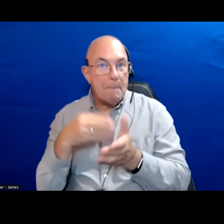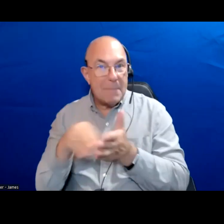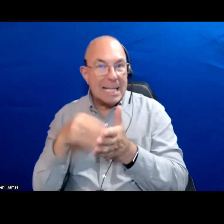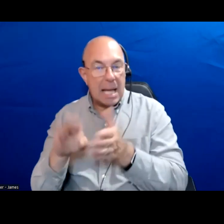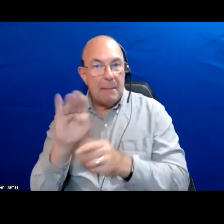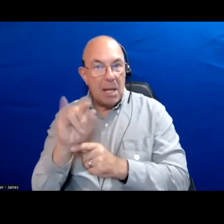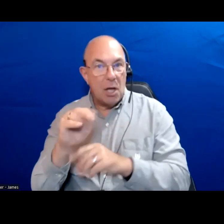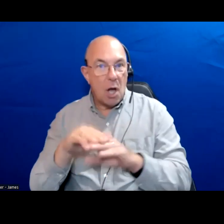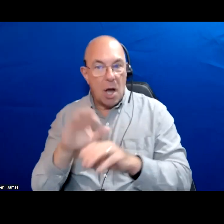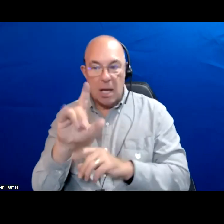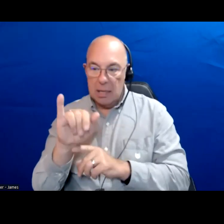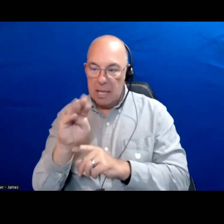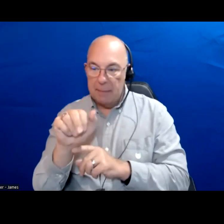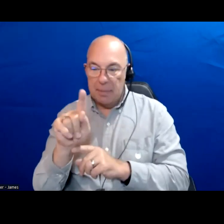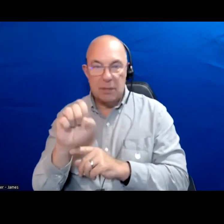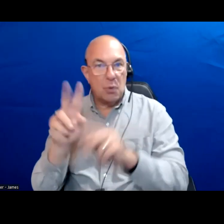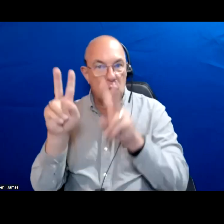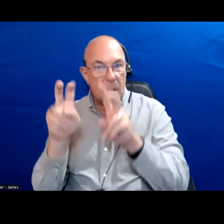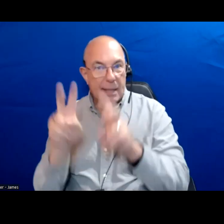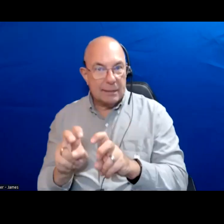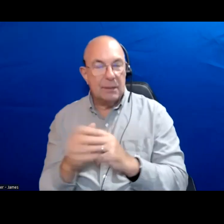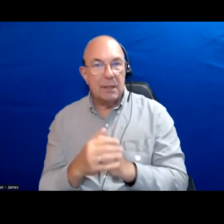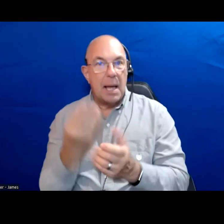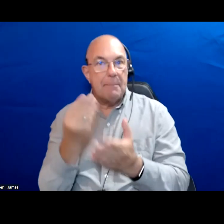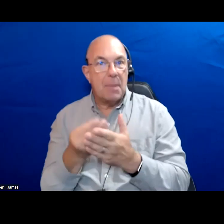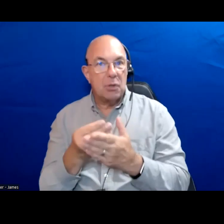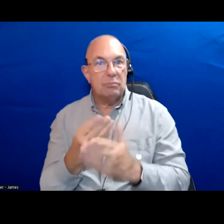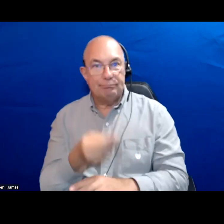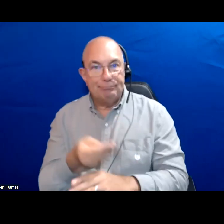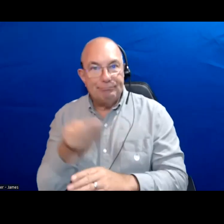climate related initiatives which also includes the money that goes to things that do not